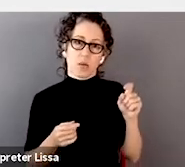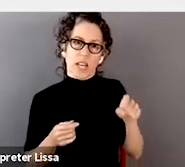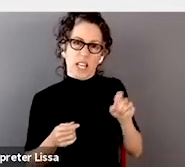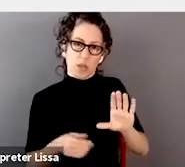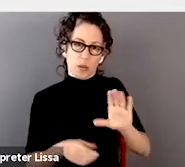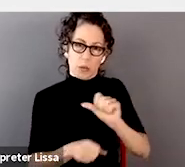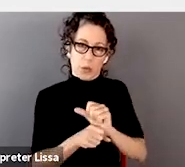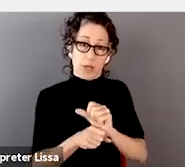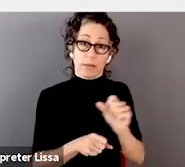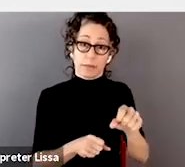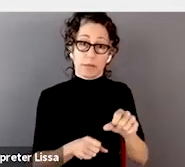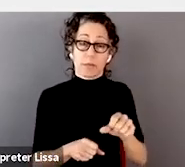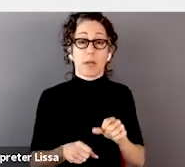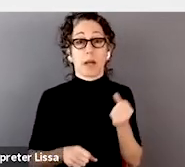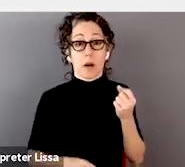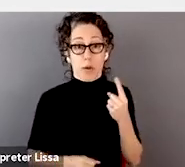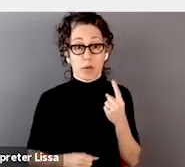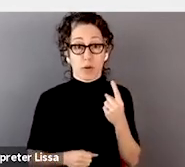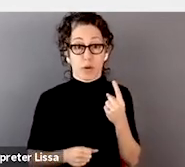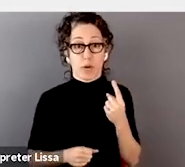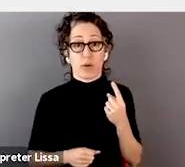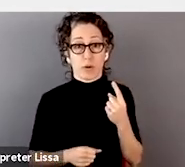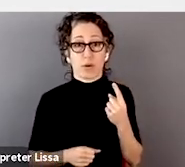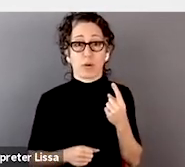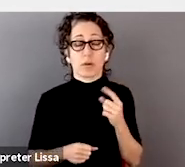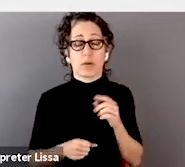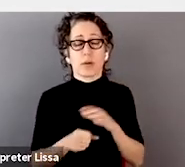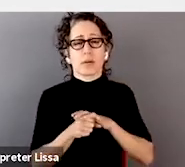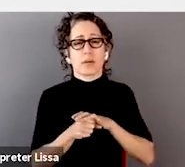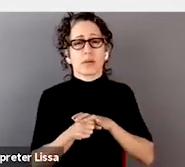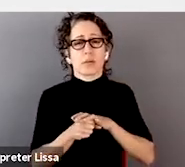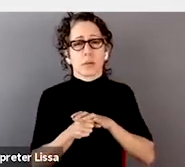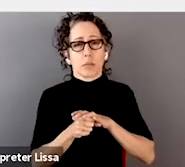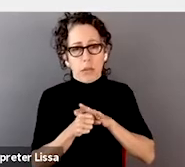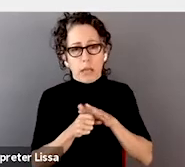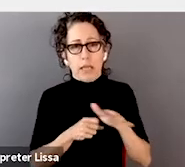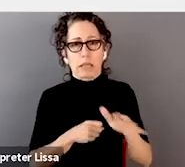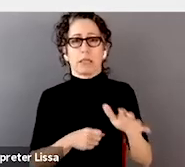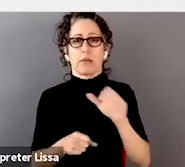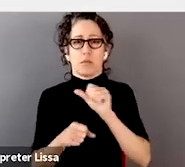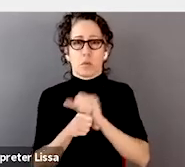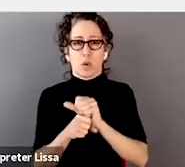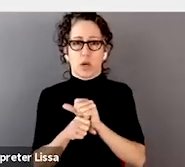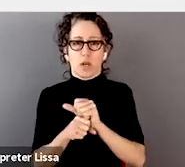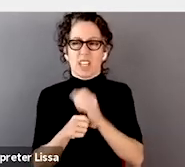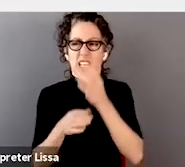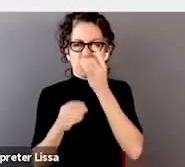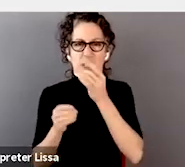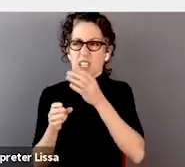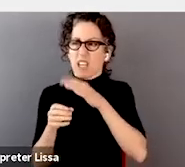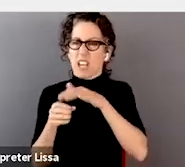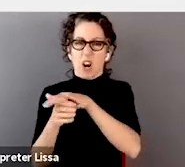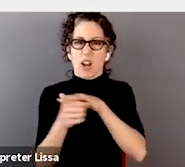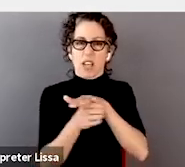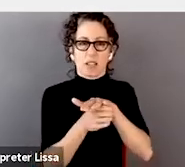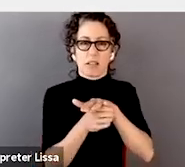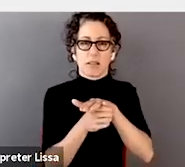however, there is plenty of really interesting work that needs to be done that does not require that.